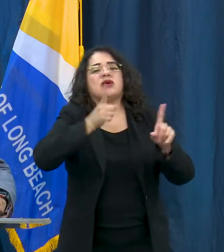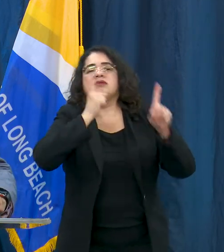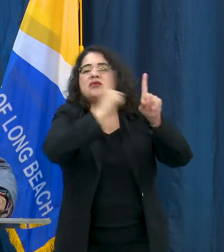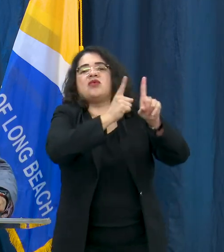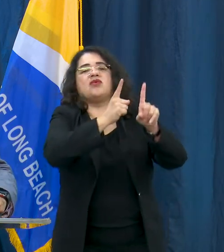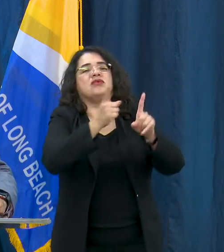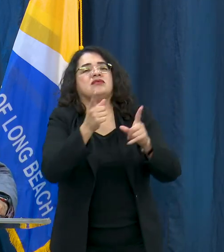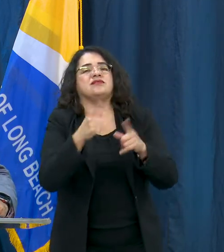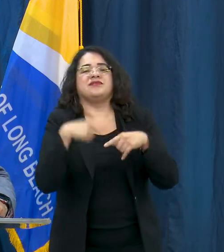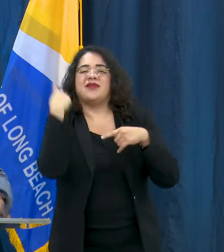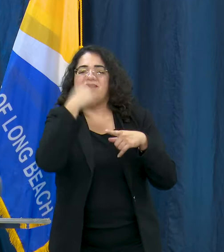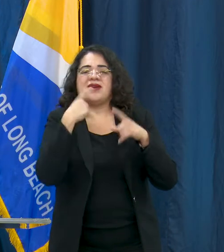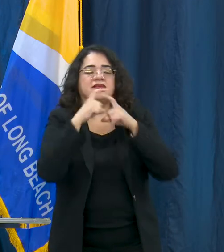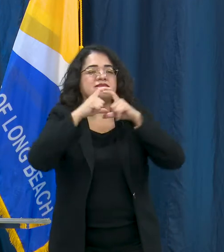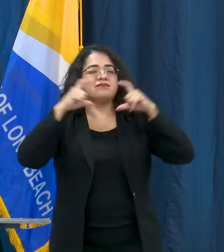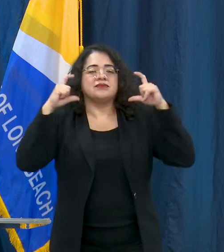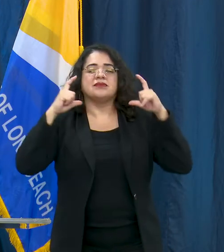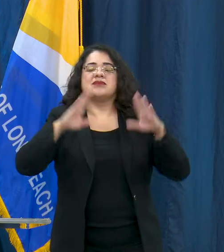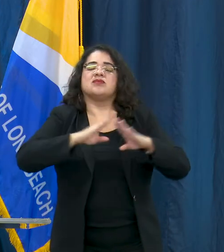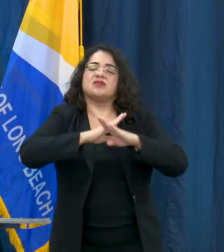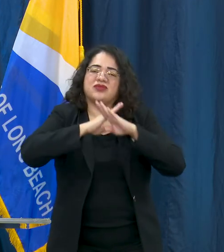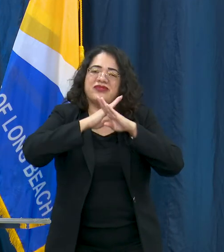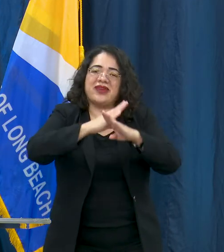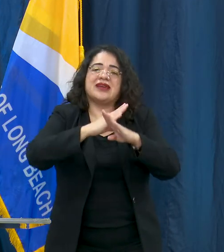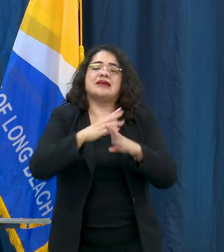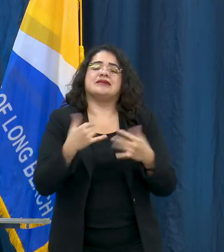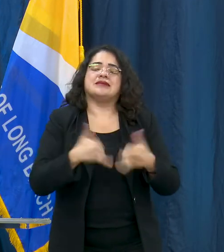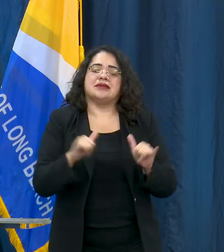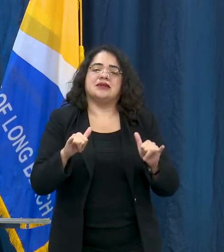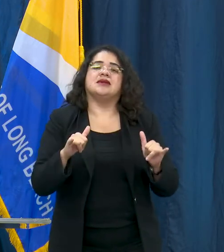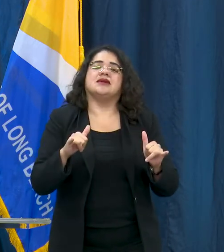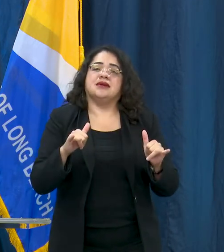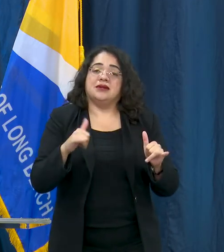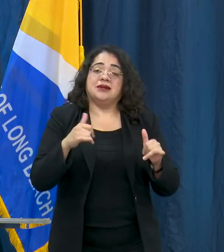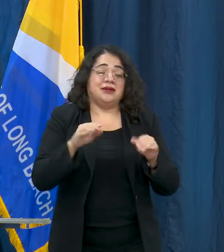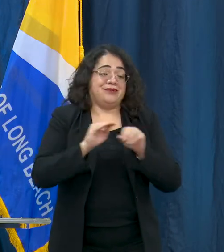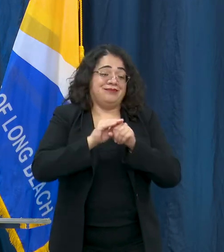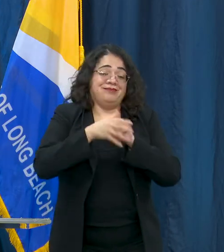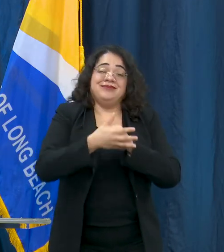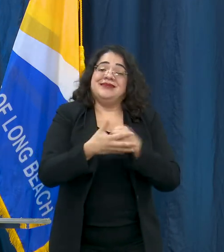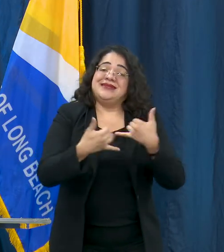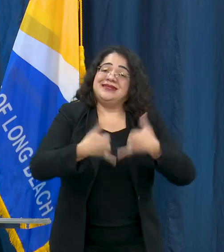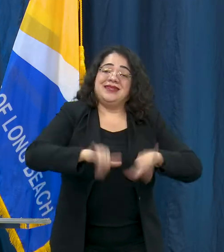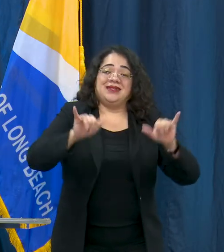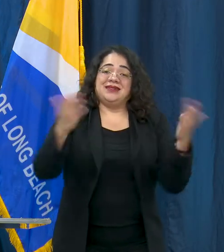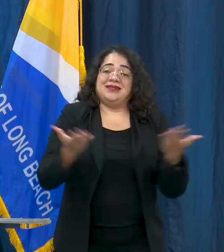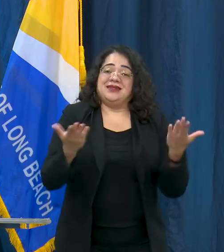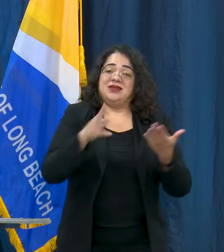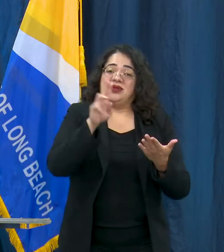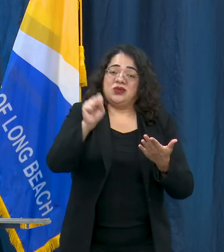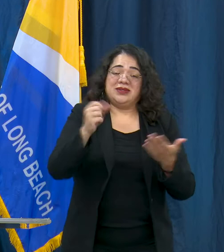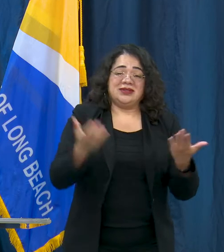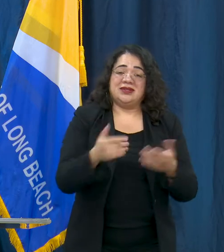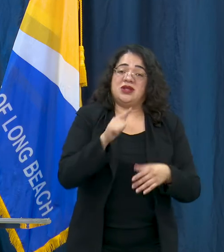way to stop this disease that is still very serious and as it relates to COVID-19, we have a couple of announcements from